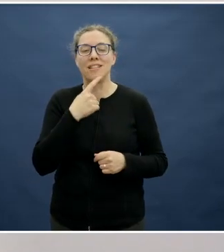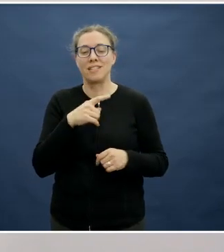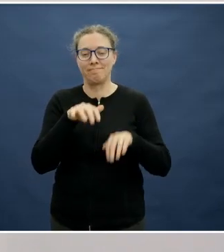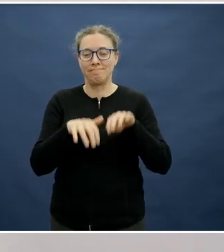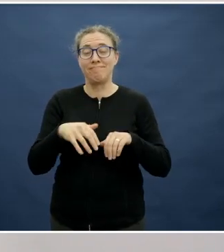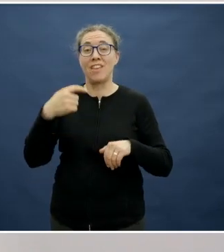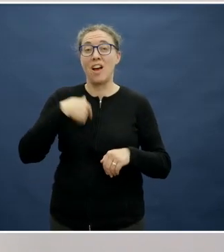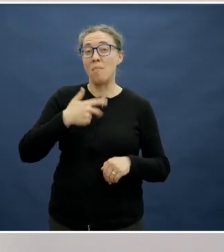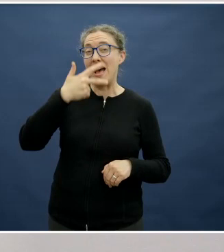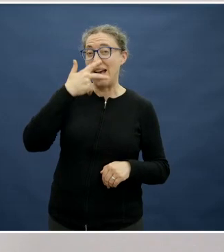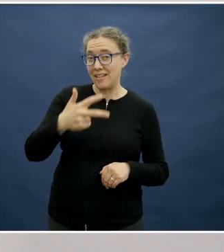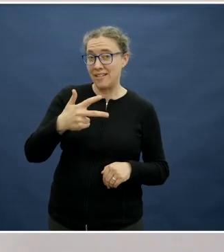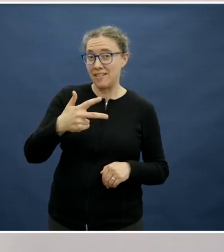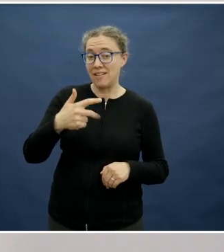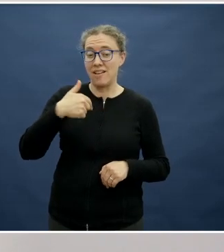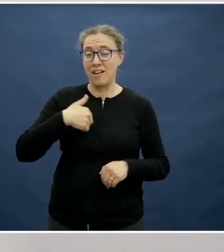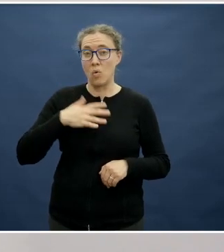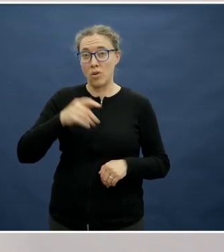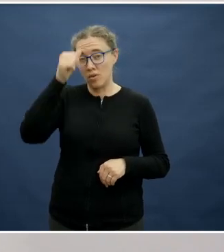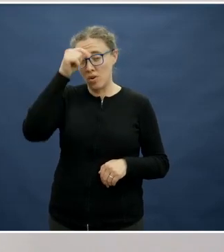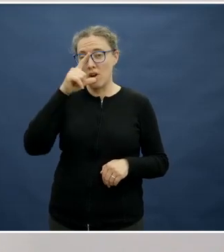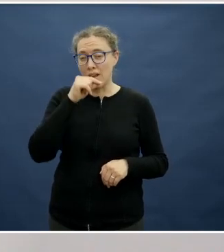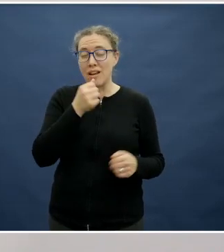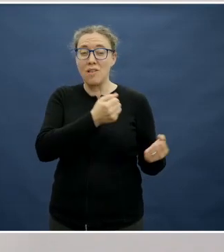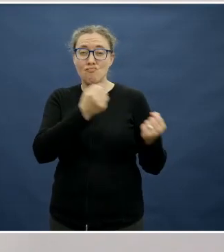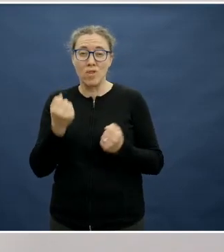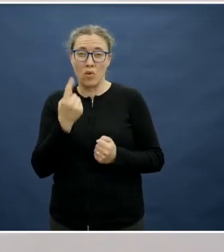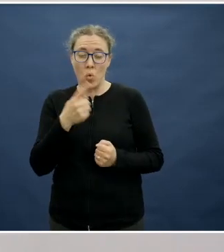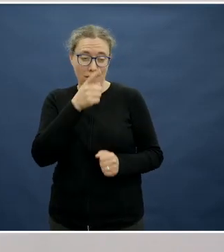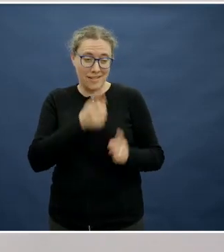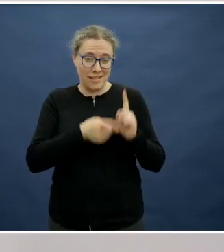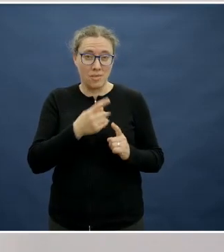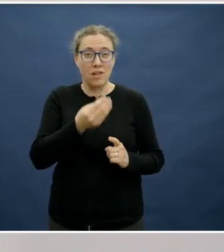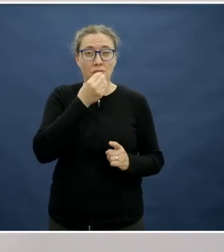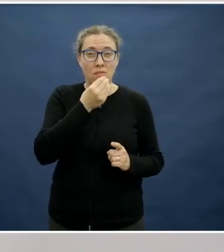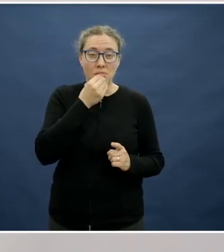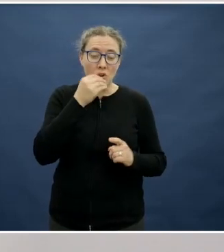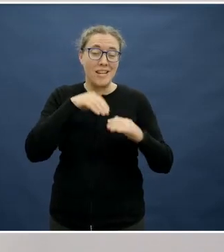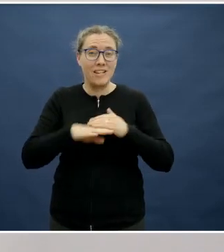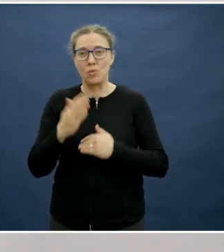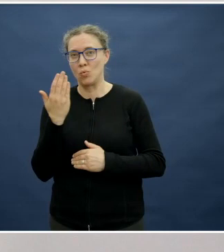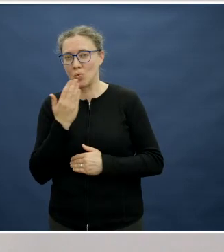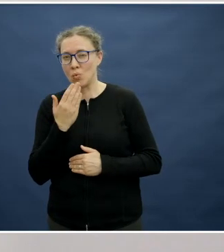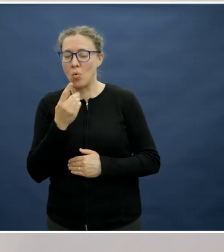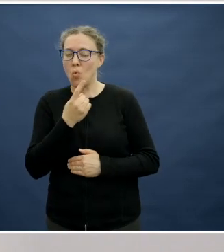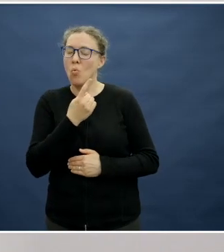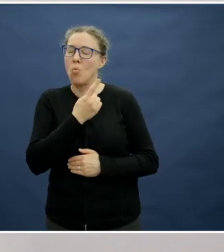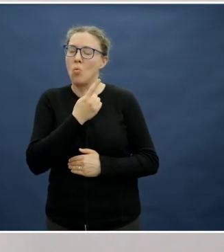and I want to know if I'm able to bring one junk food a day". Over to our experts. One junk food a day?